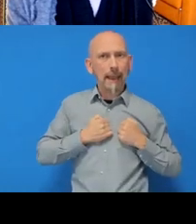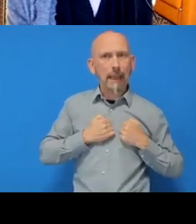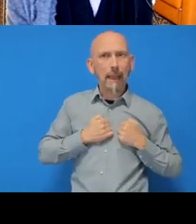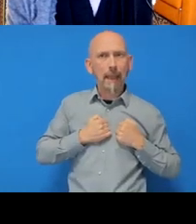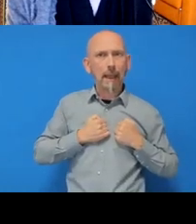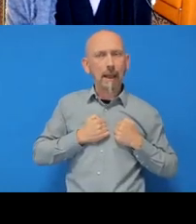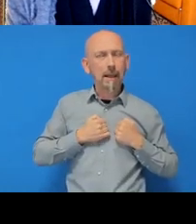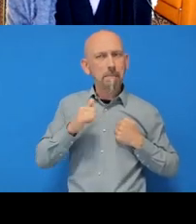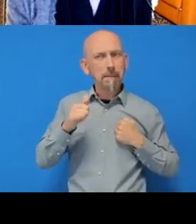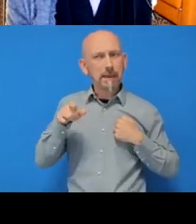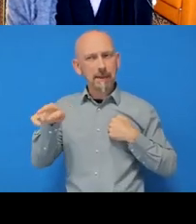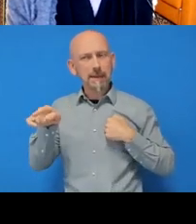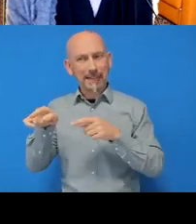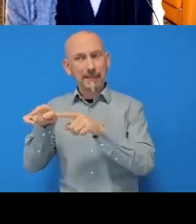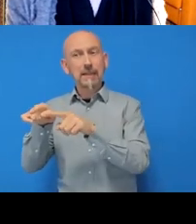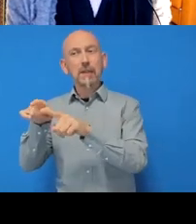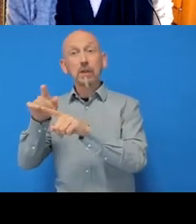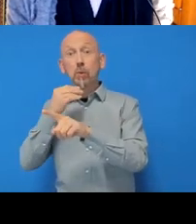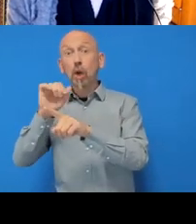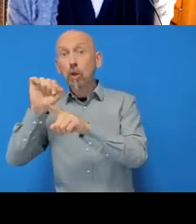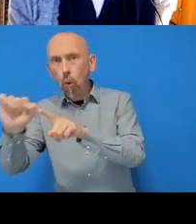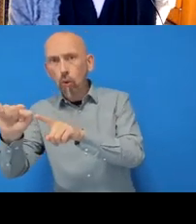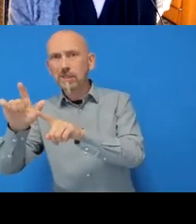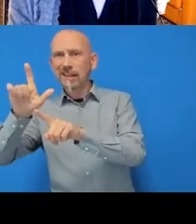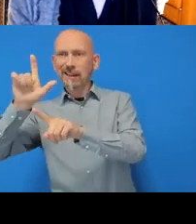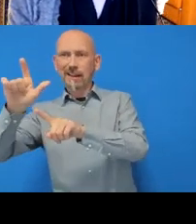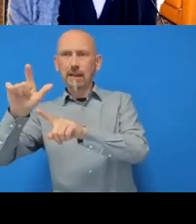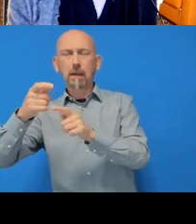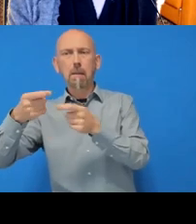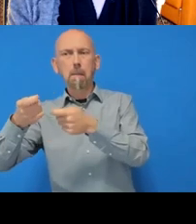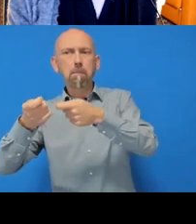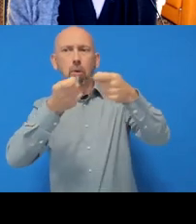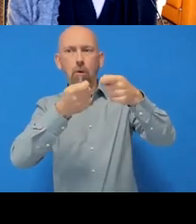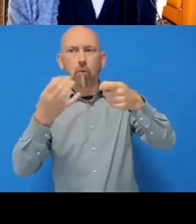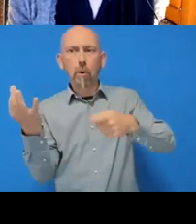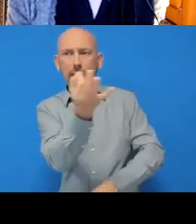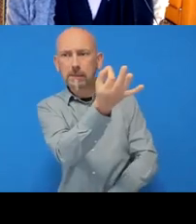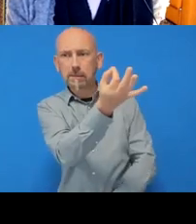pull request there, but that's kind of one of the things